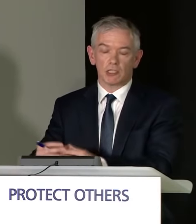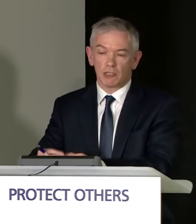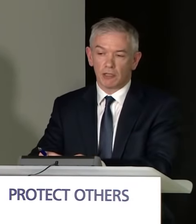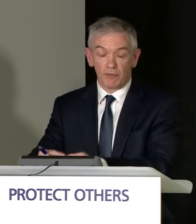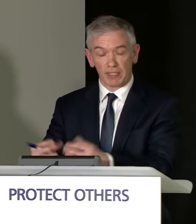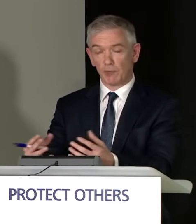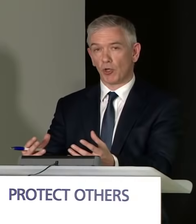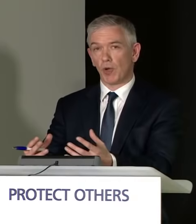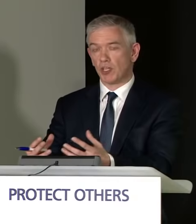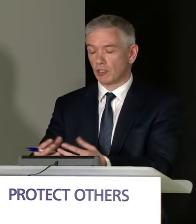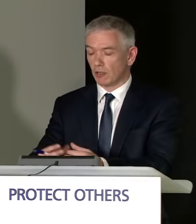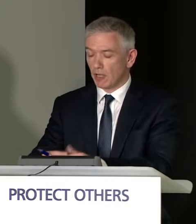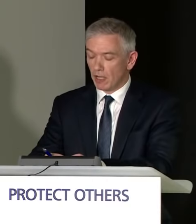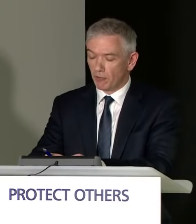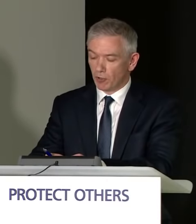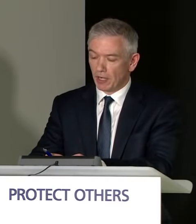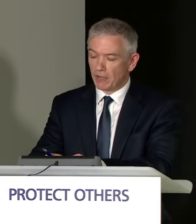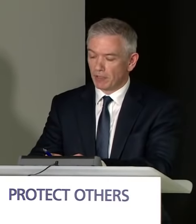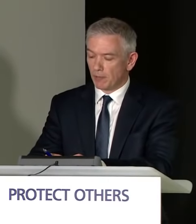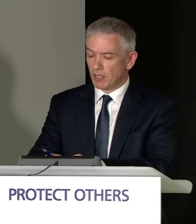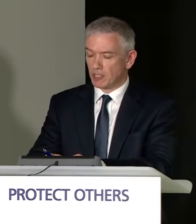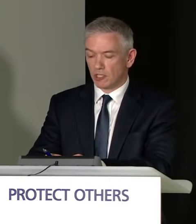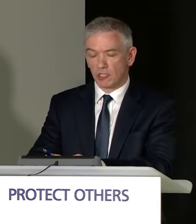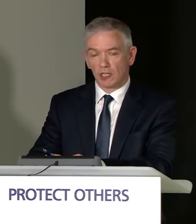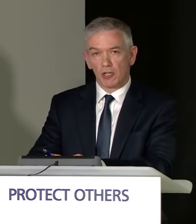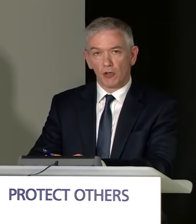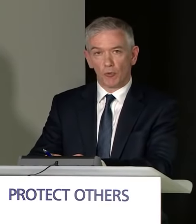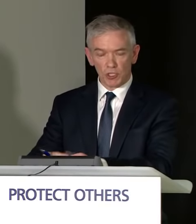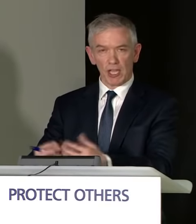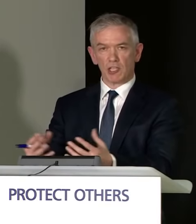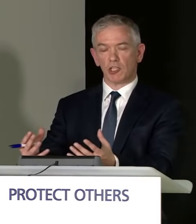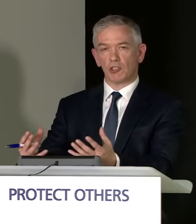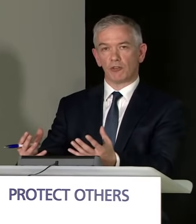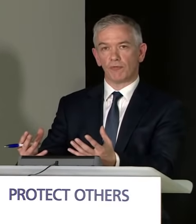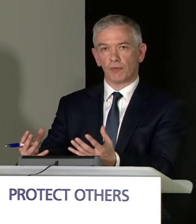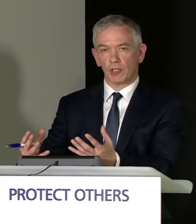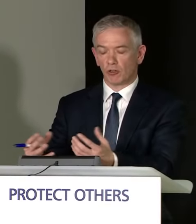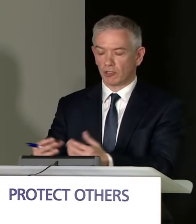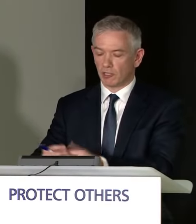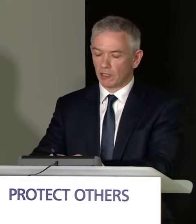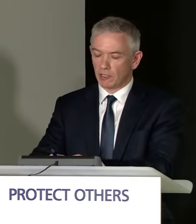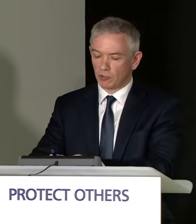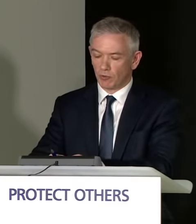I would question if you were at a business that wasn't asking you for your details, well